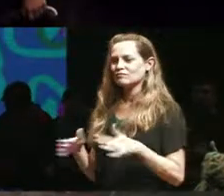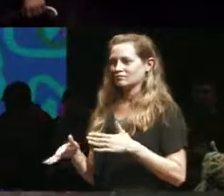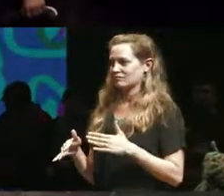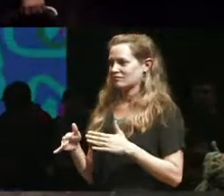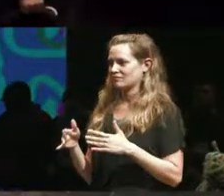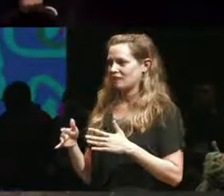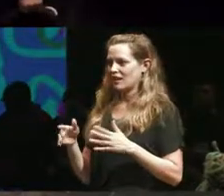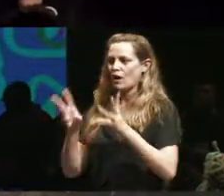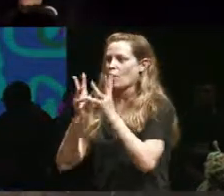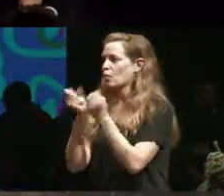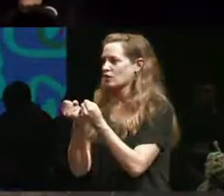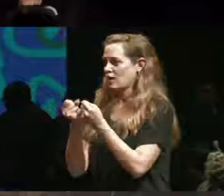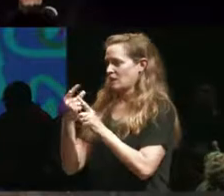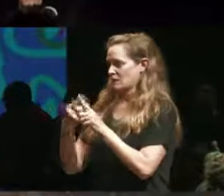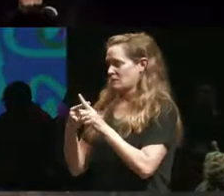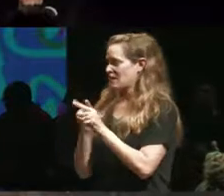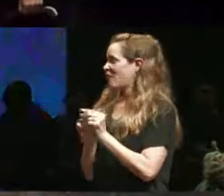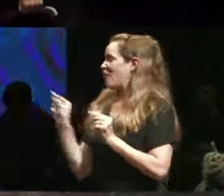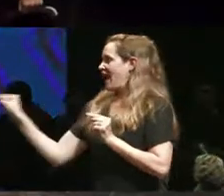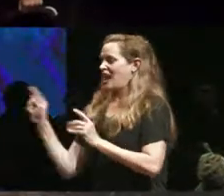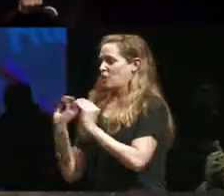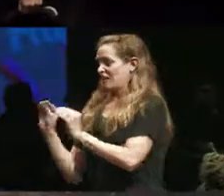have a workshop space rented down the street and I would reteach it but then